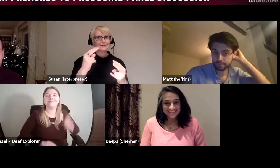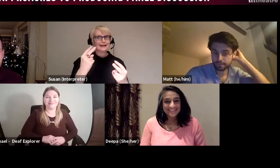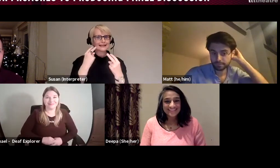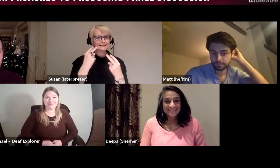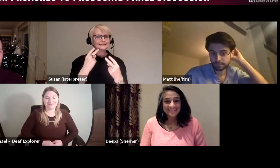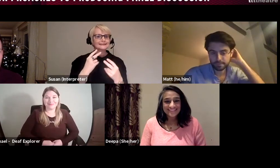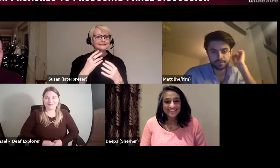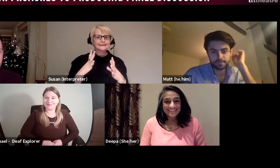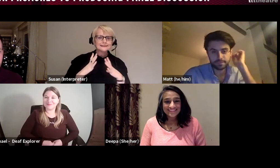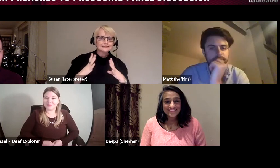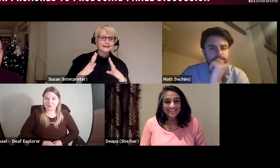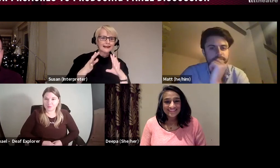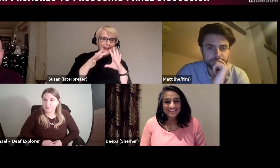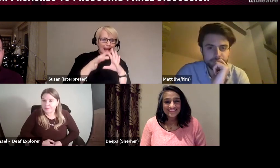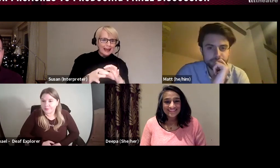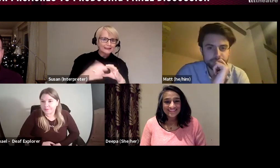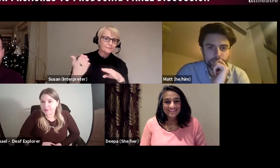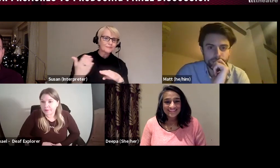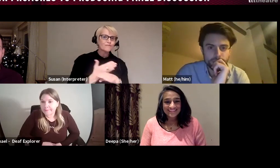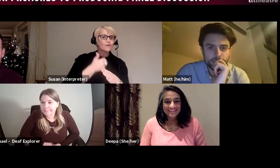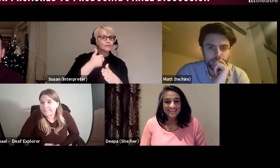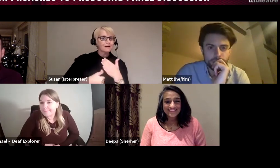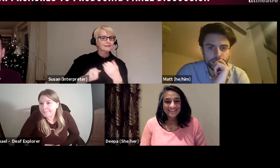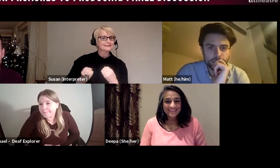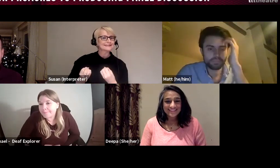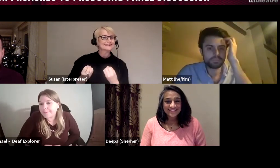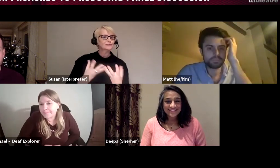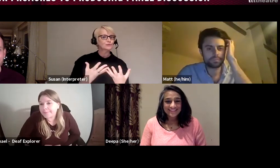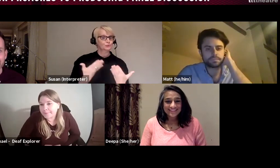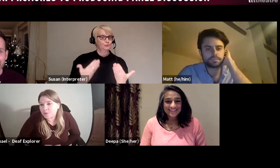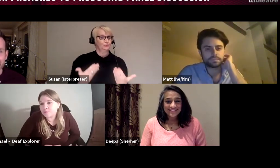Zoom webinar before we get started and I introduce this afternoon's panel. I can see the attendees